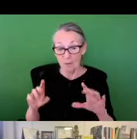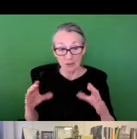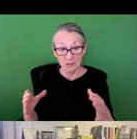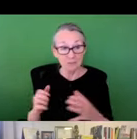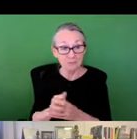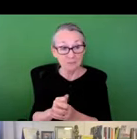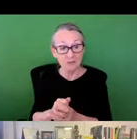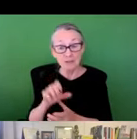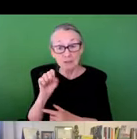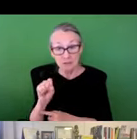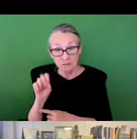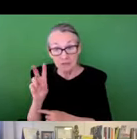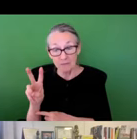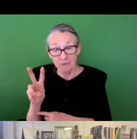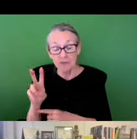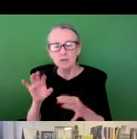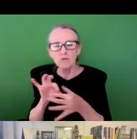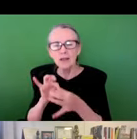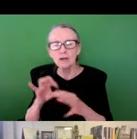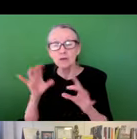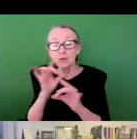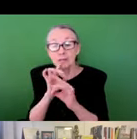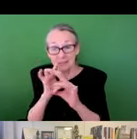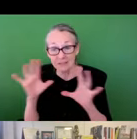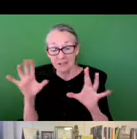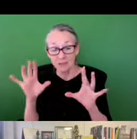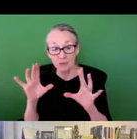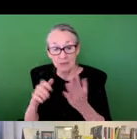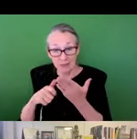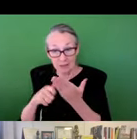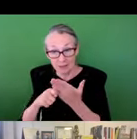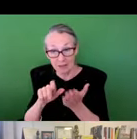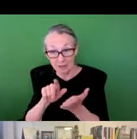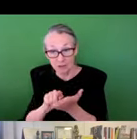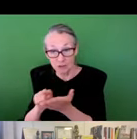segments of the population. In the social vulnerability